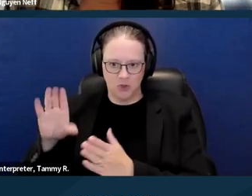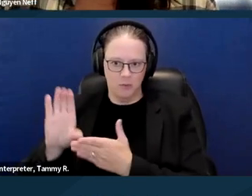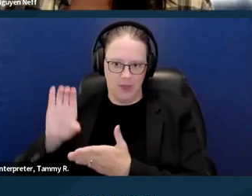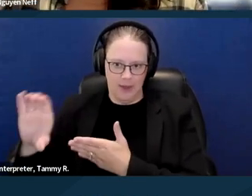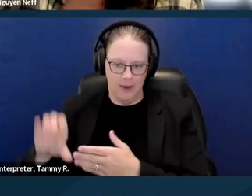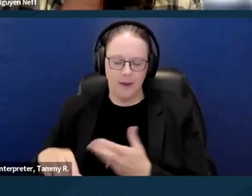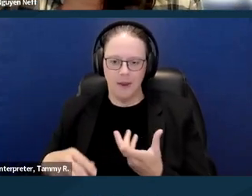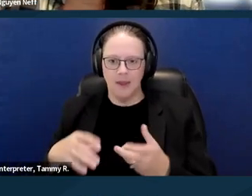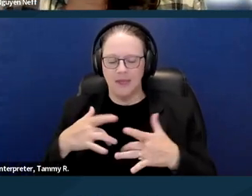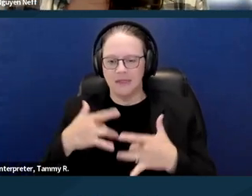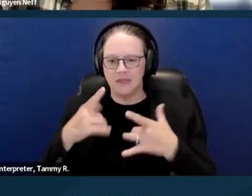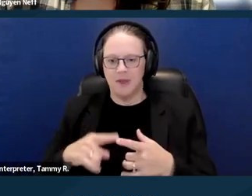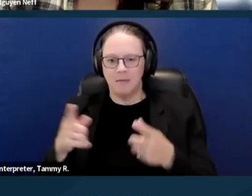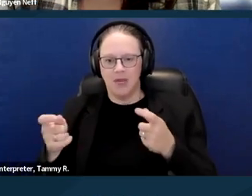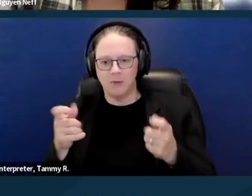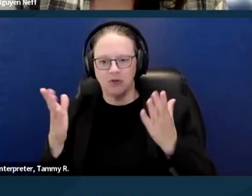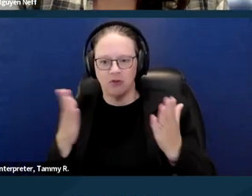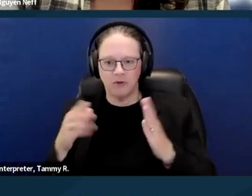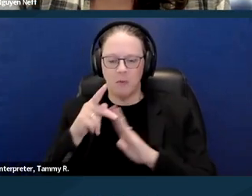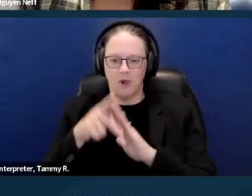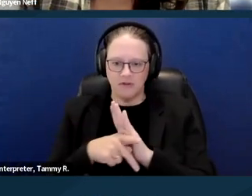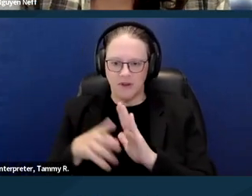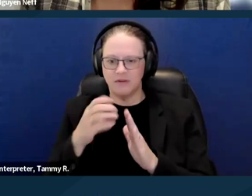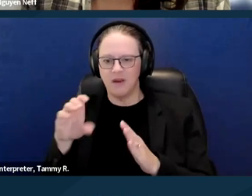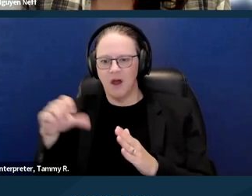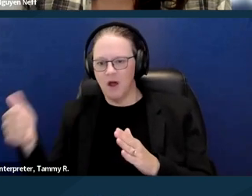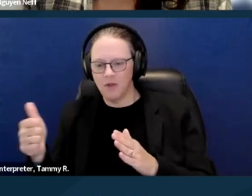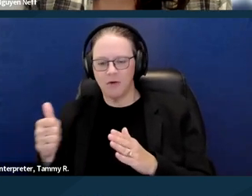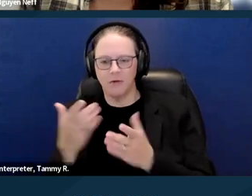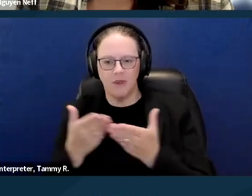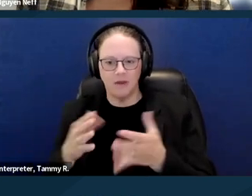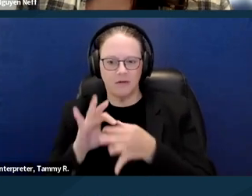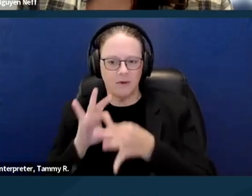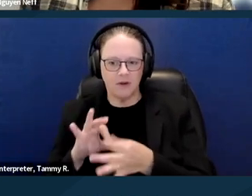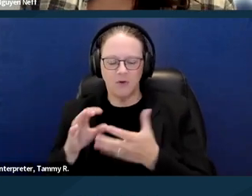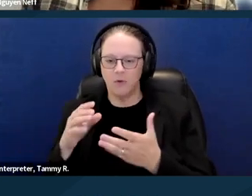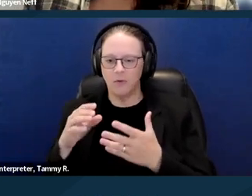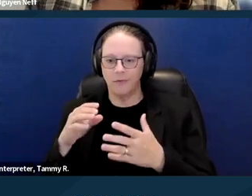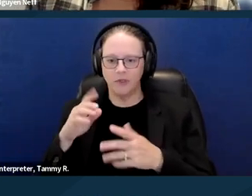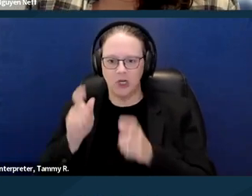service policies and stuff like that. Since we're focusing on what will prevent an eviction, we're not really gonna be talking about